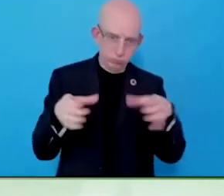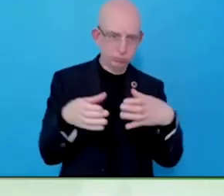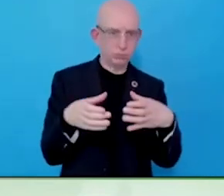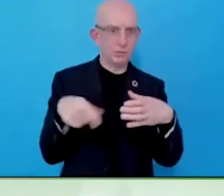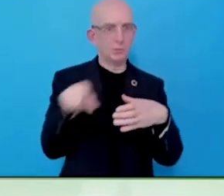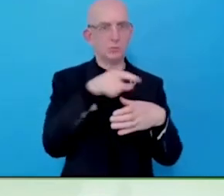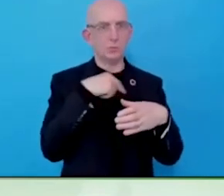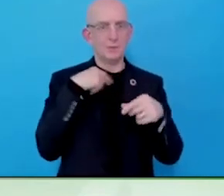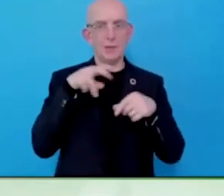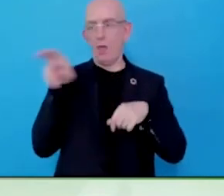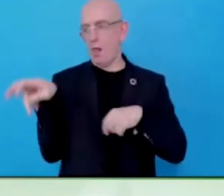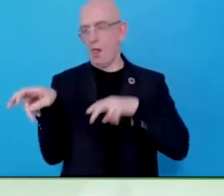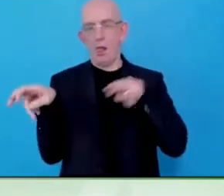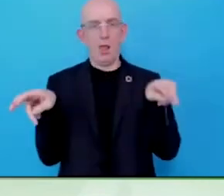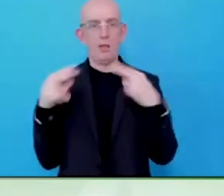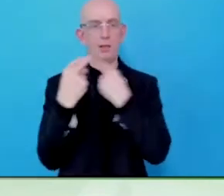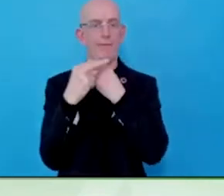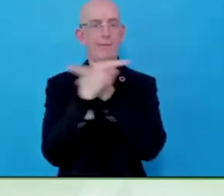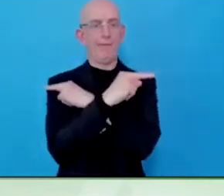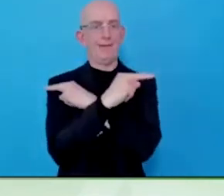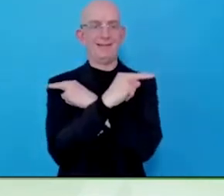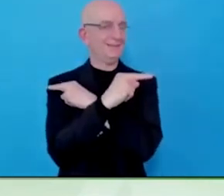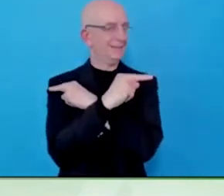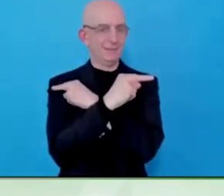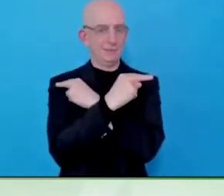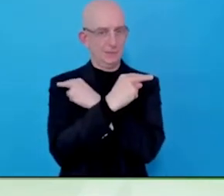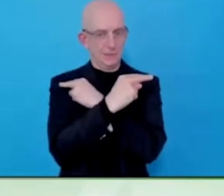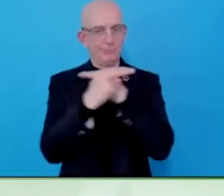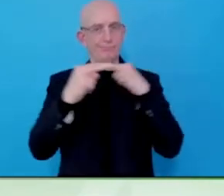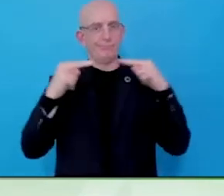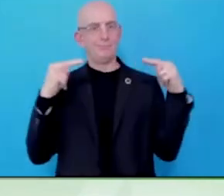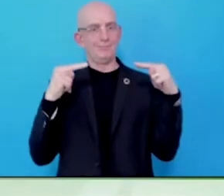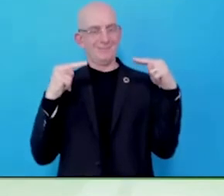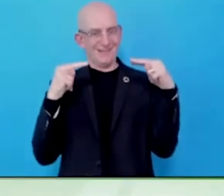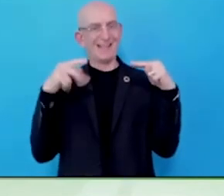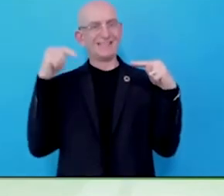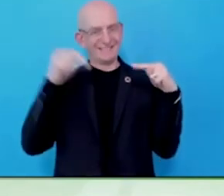We have 80% of disabled people have an invisible disability and we